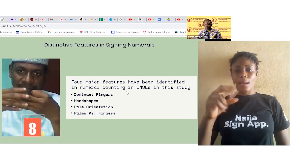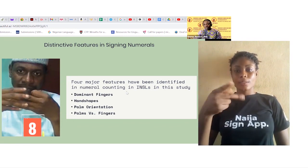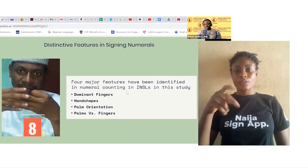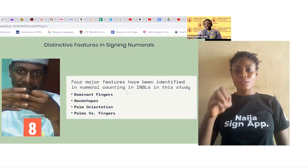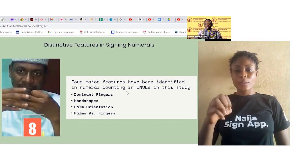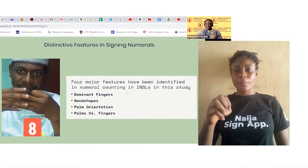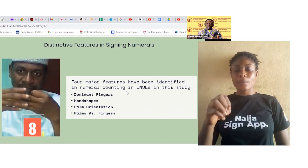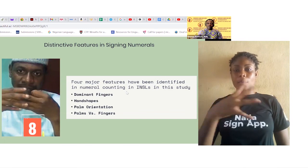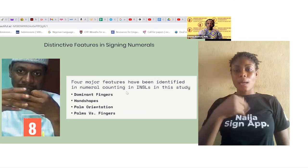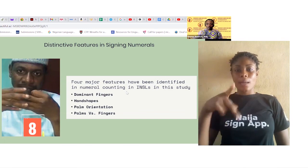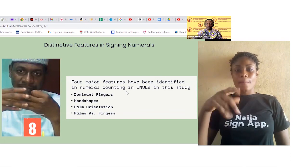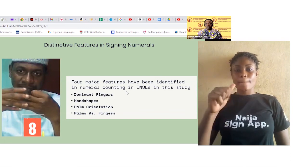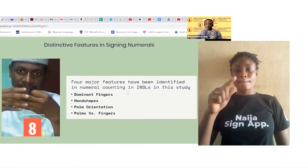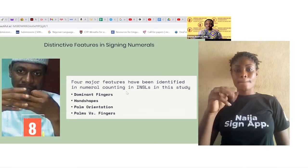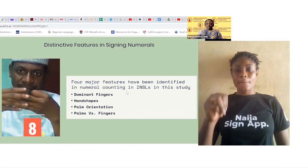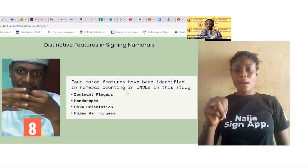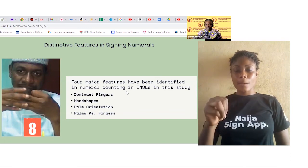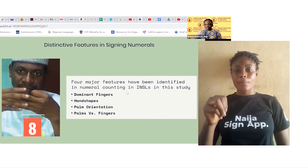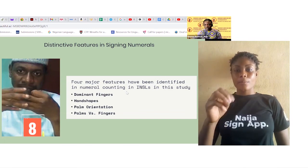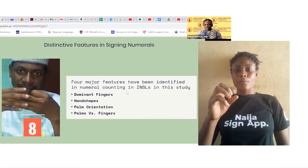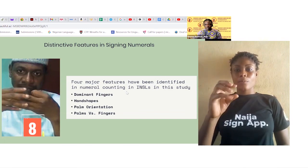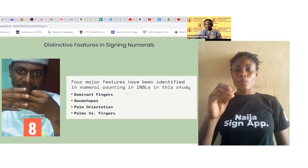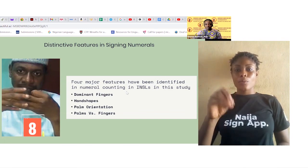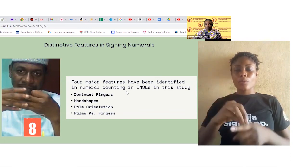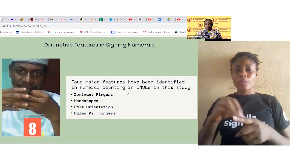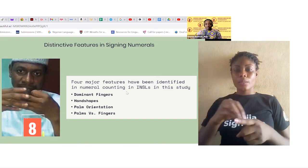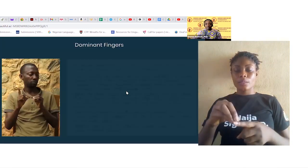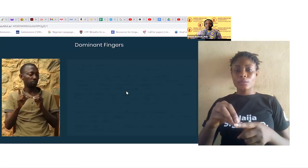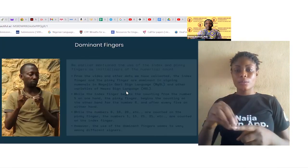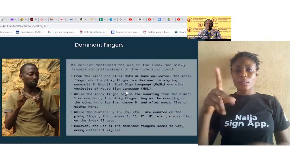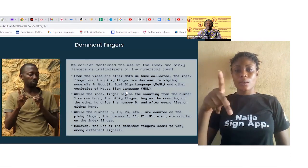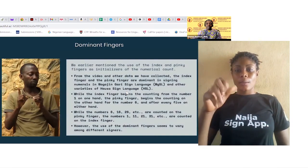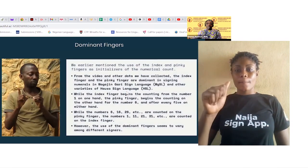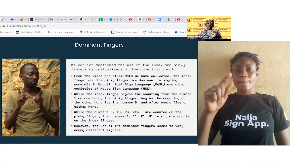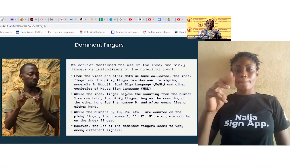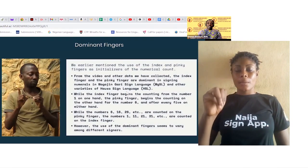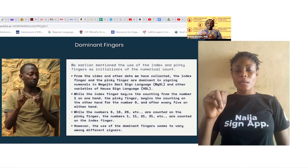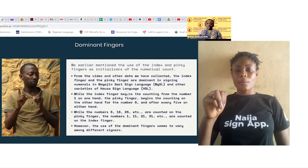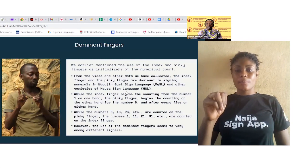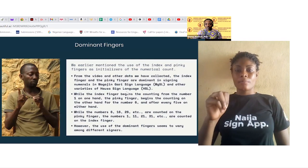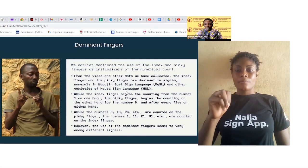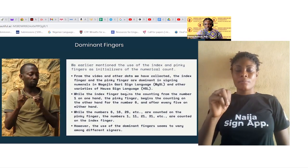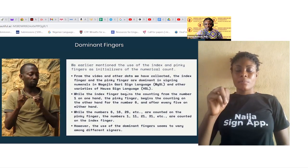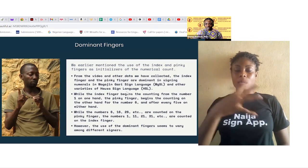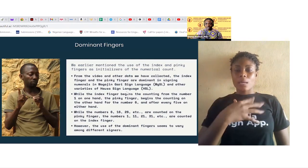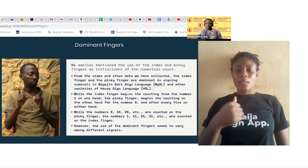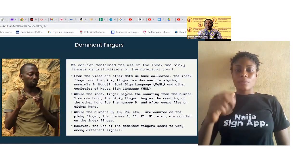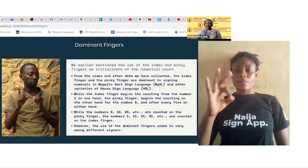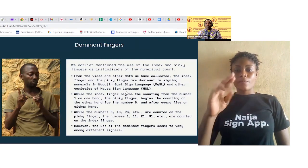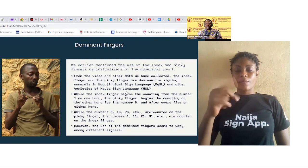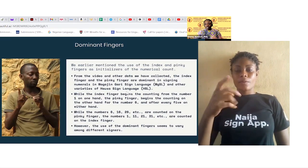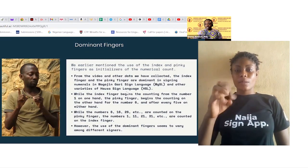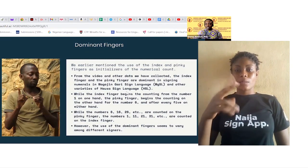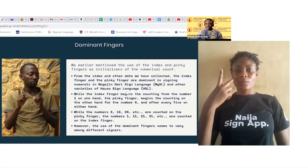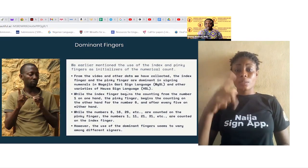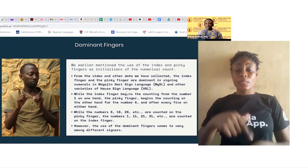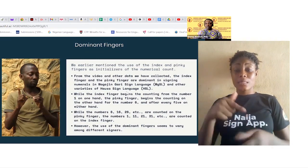orientations and four palms versus fingers. Looking at the dominant fingers we mentioned earlier that